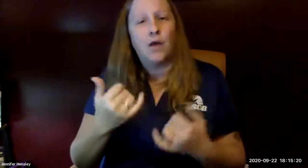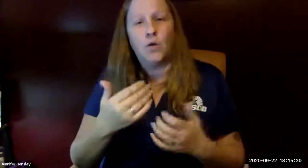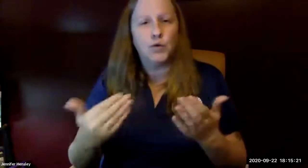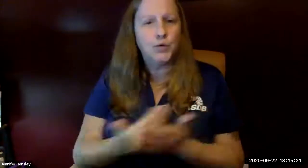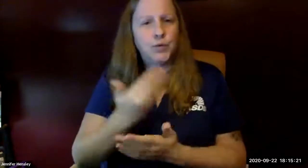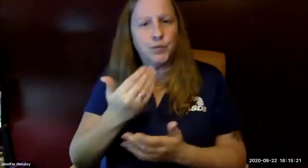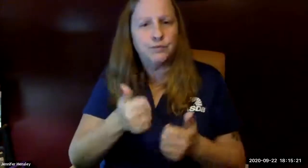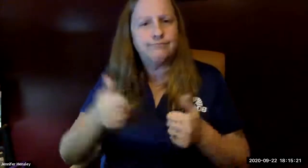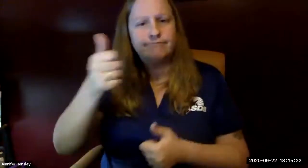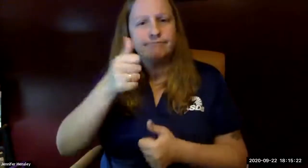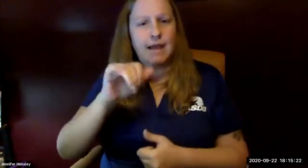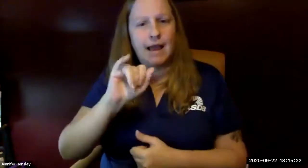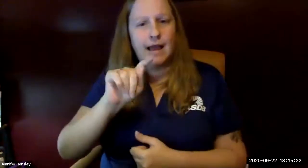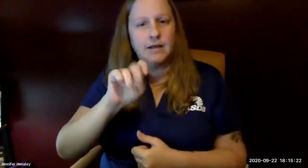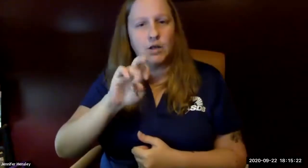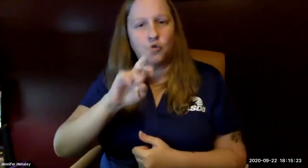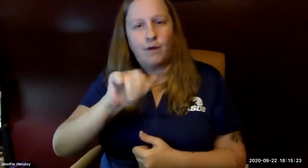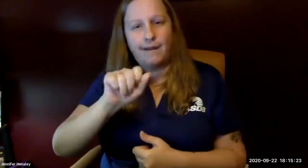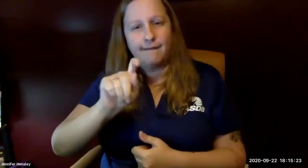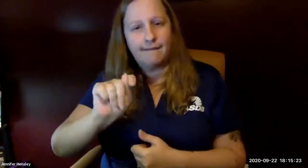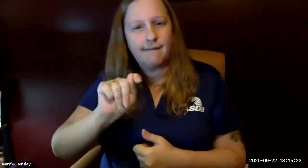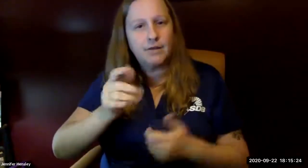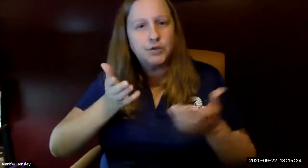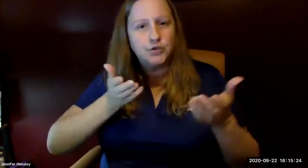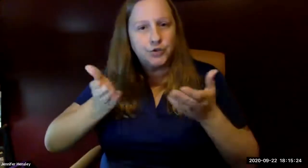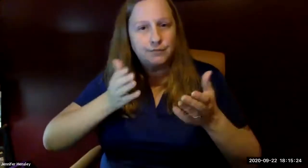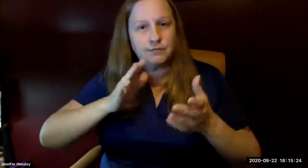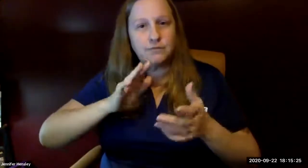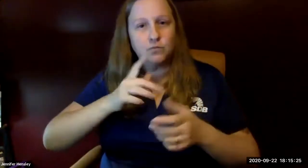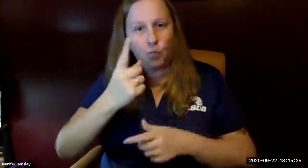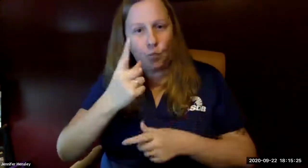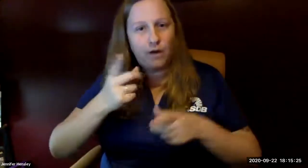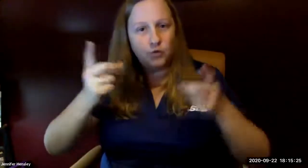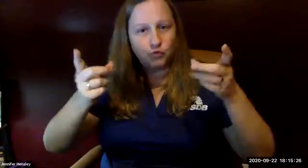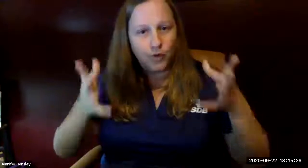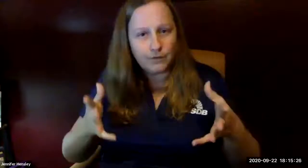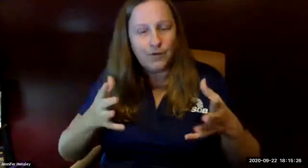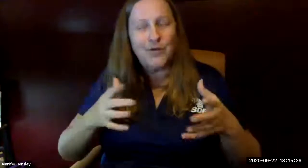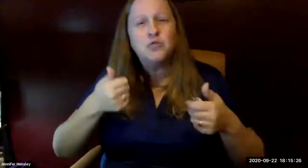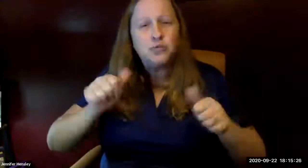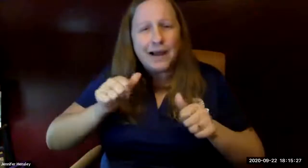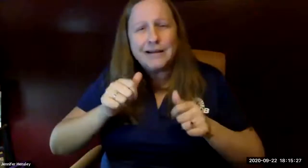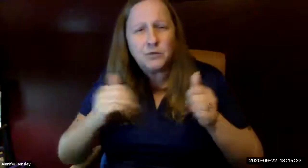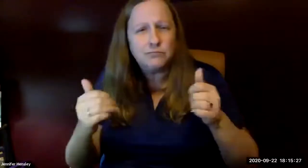regions which are all